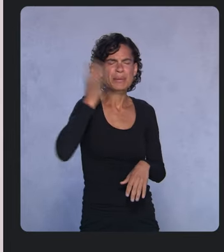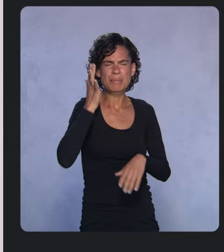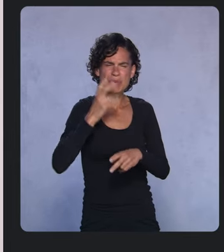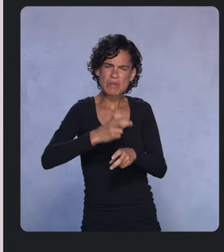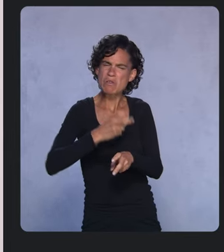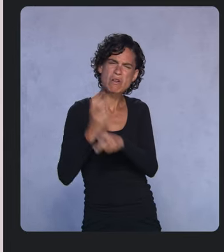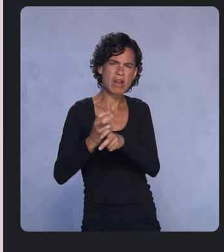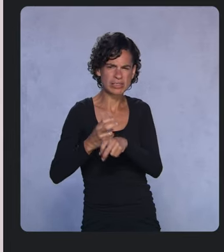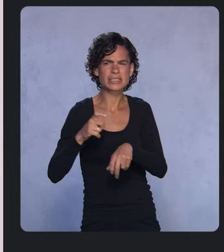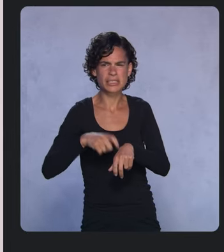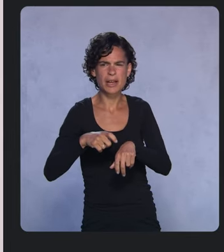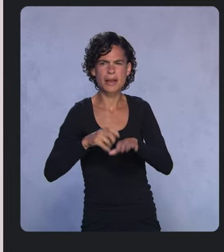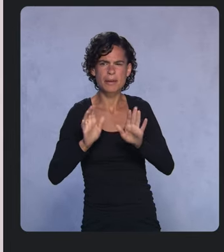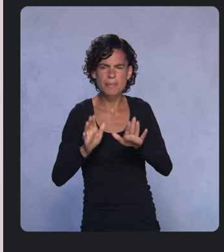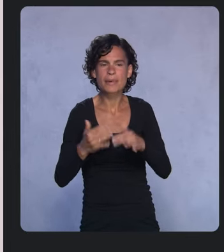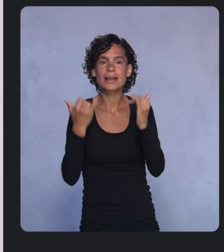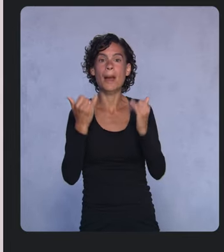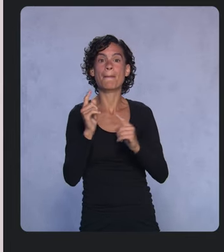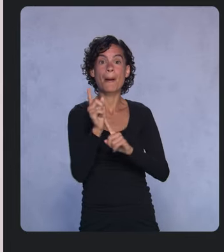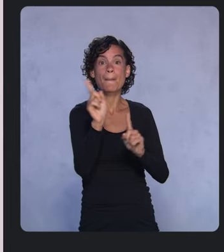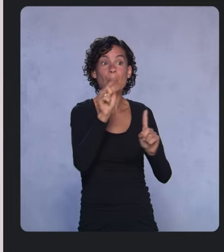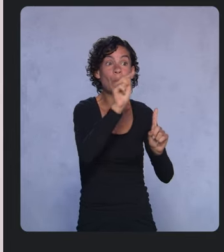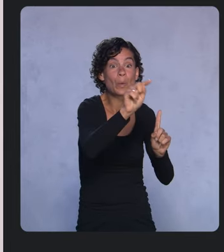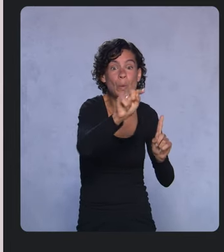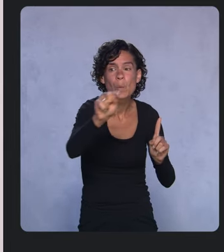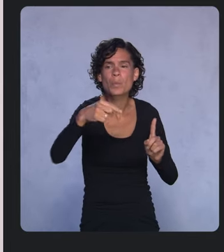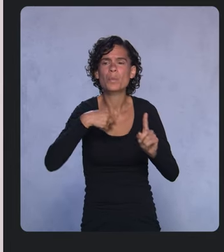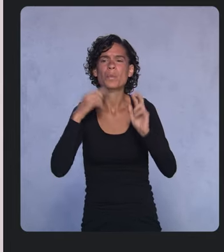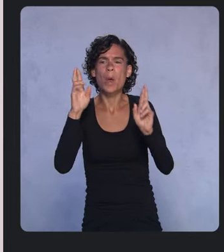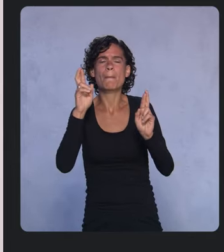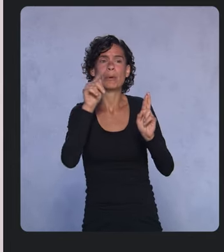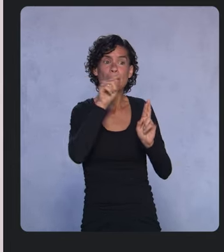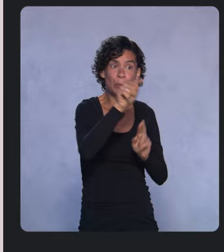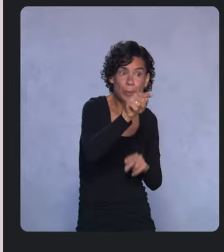so wherever you are, we hope you and those you care about are staying safe.